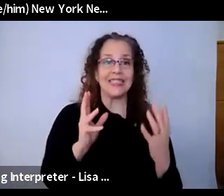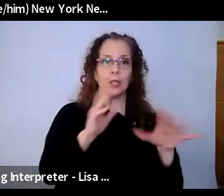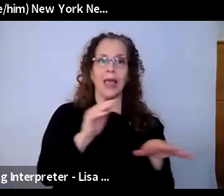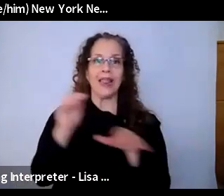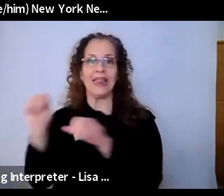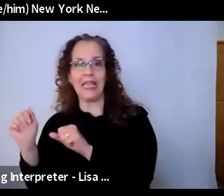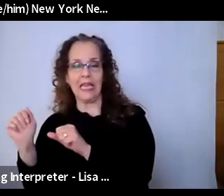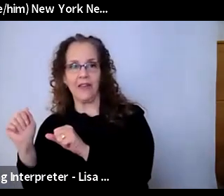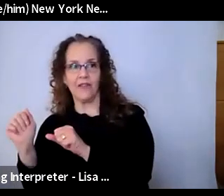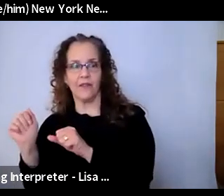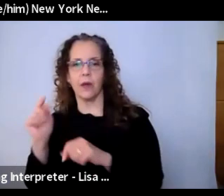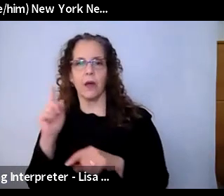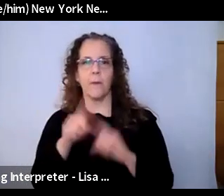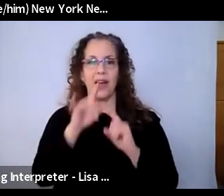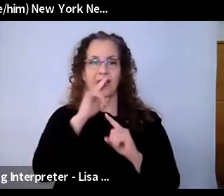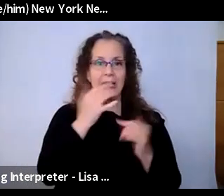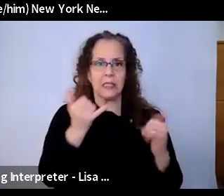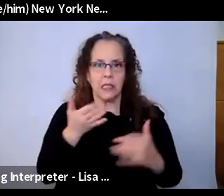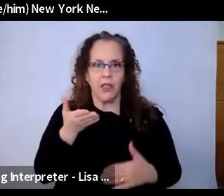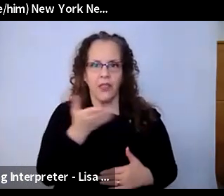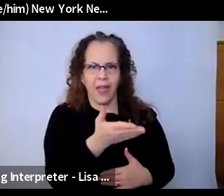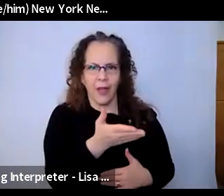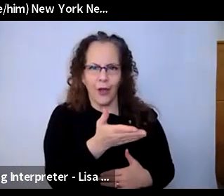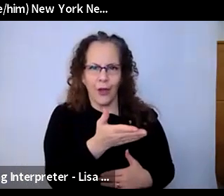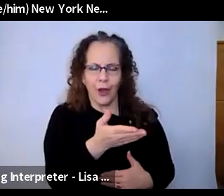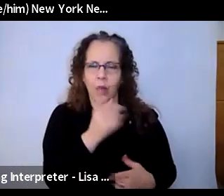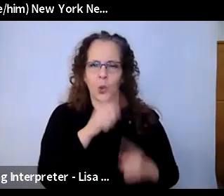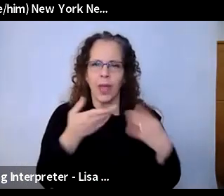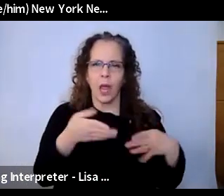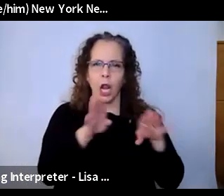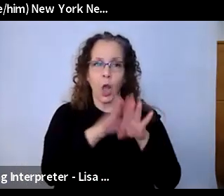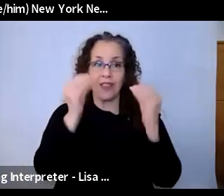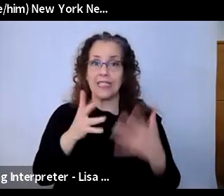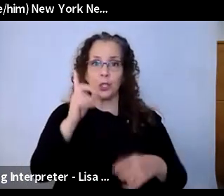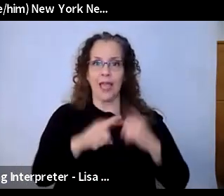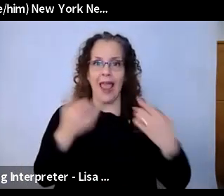still be there. So definitely, like, the choreography of how